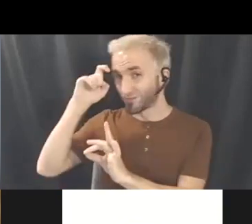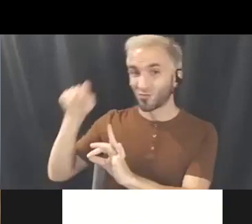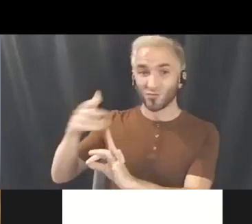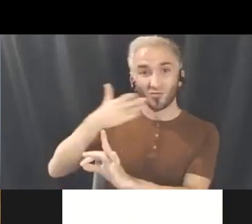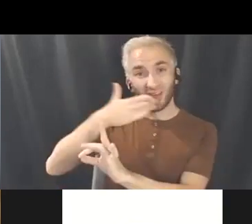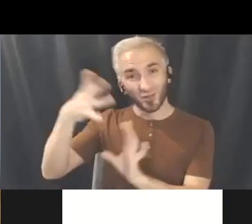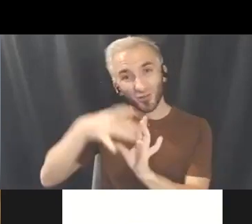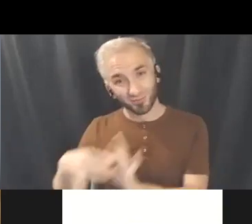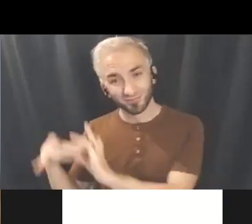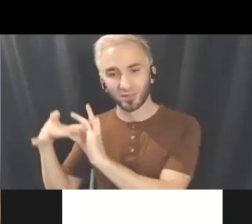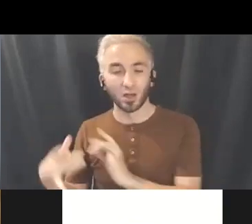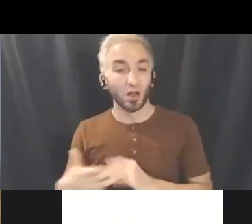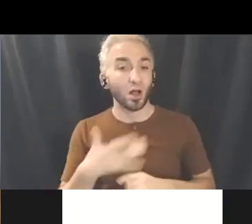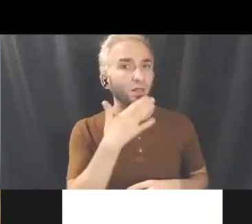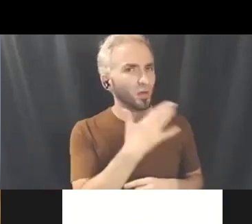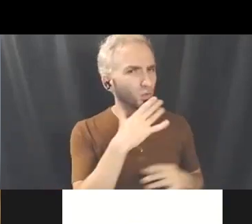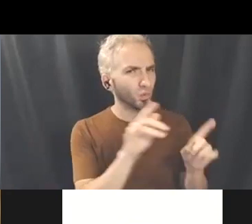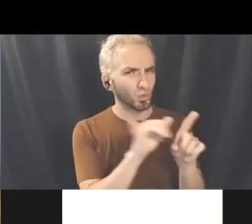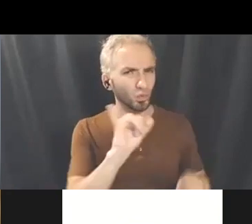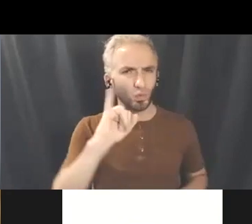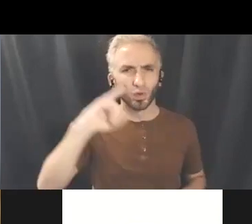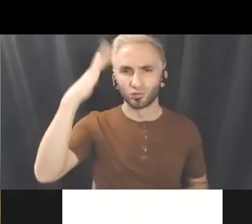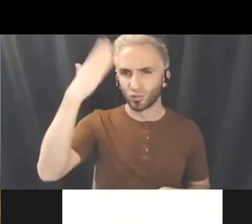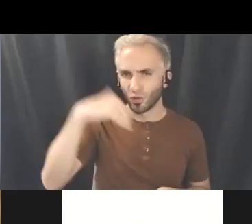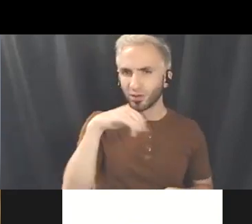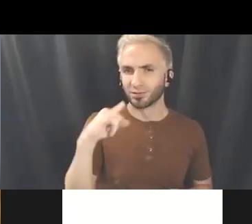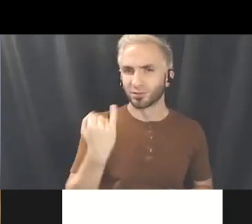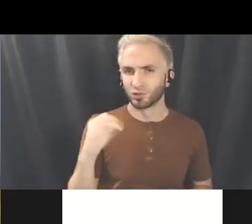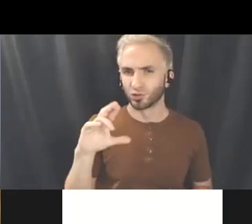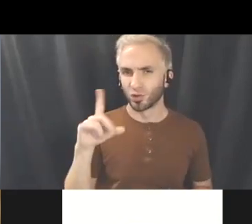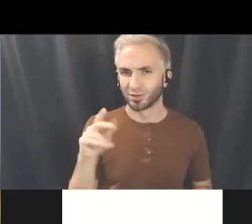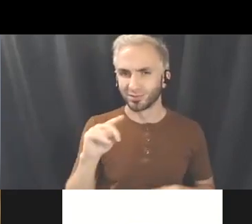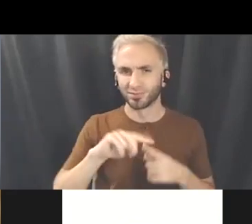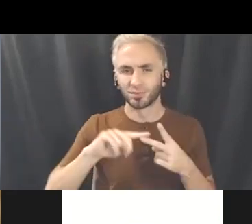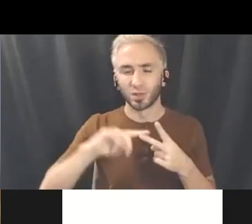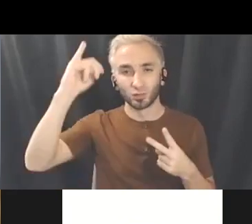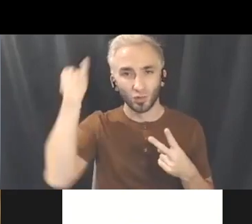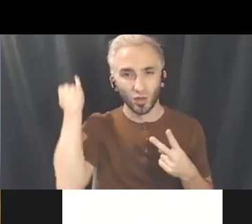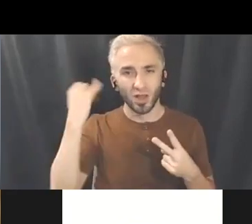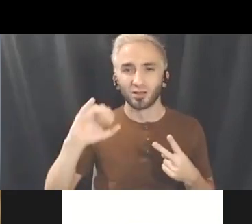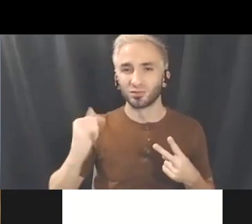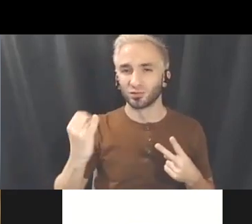And thank you so much to Jordan and Joanne who are our interpreters today. Thank you!